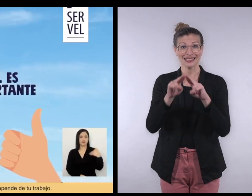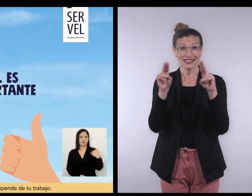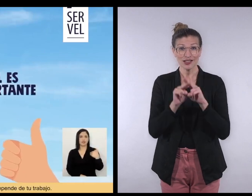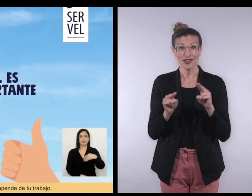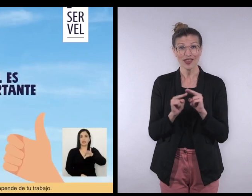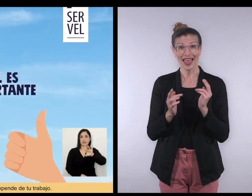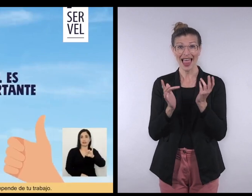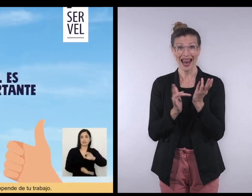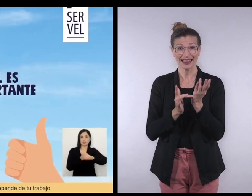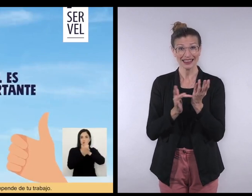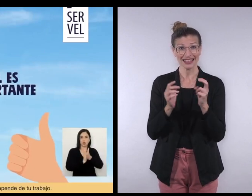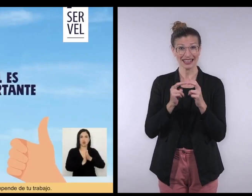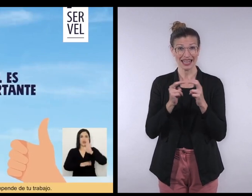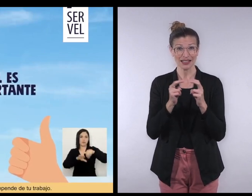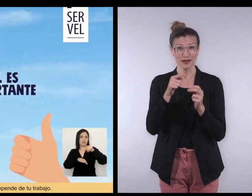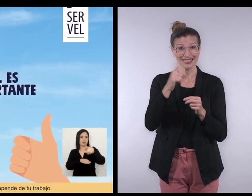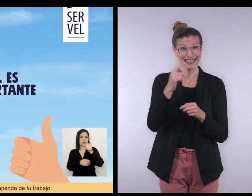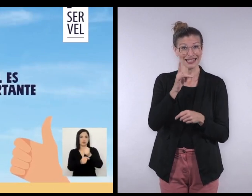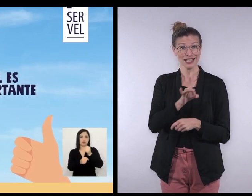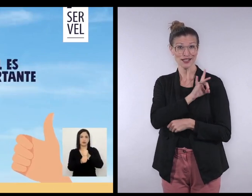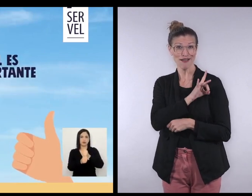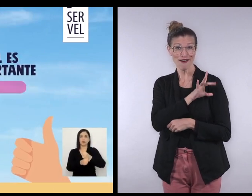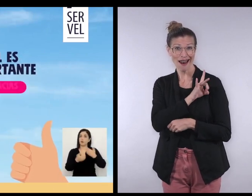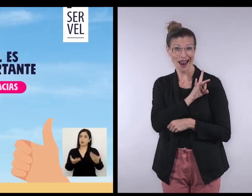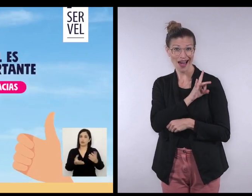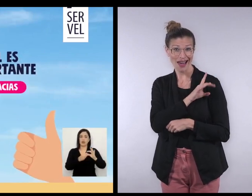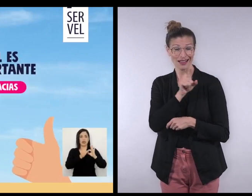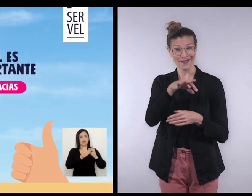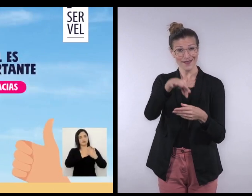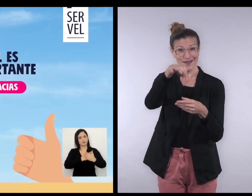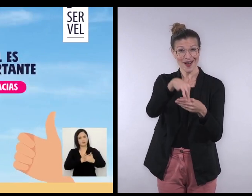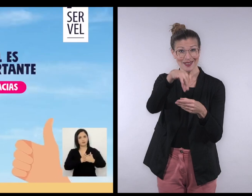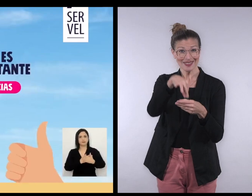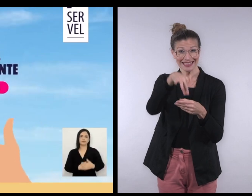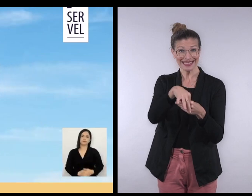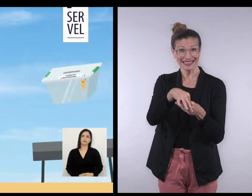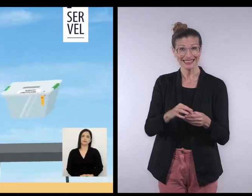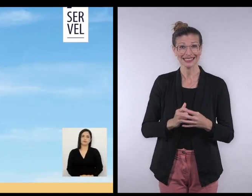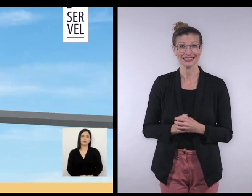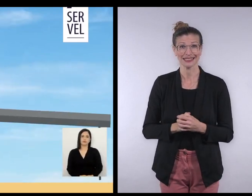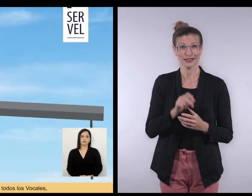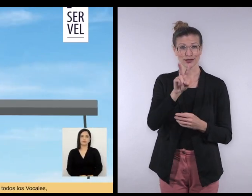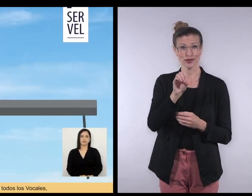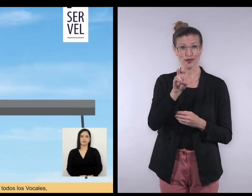The National Electoral Service SERVEL is responsible for conducting elections and voting in Chile.